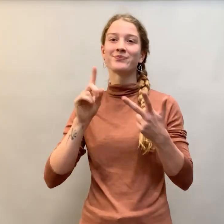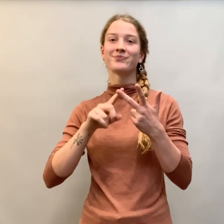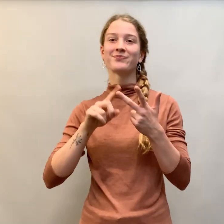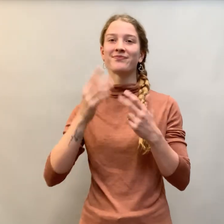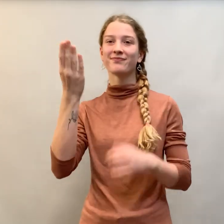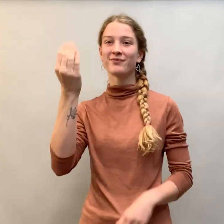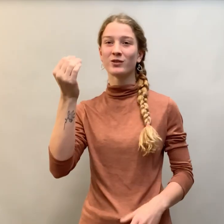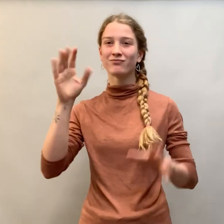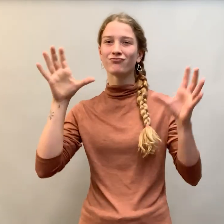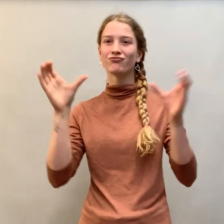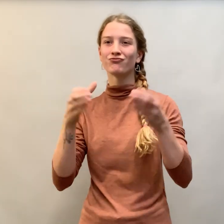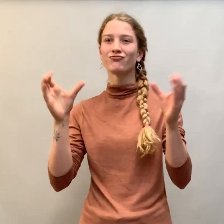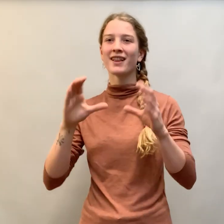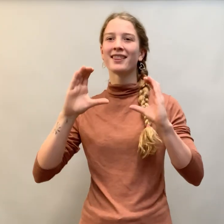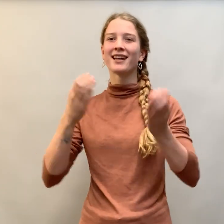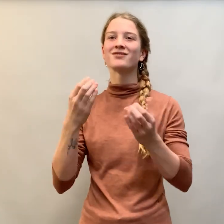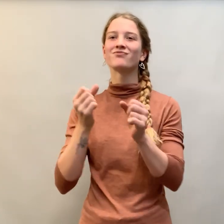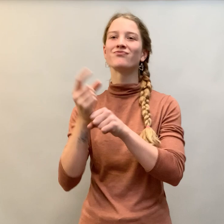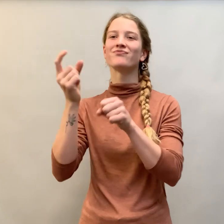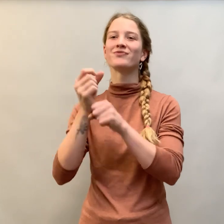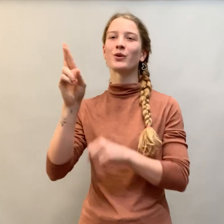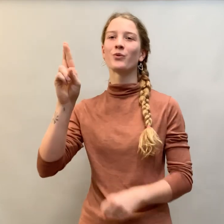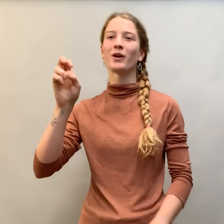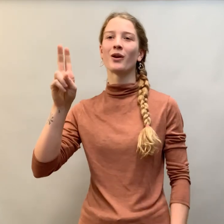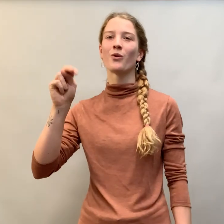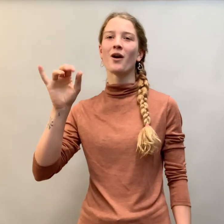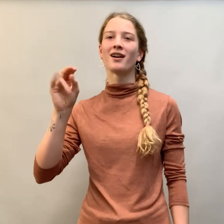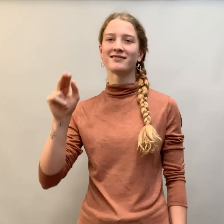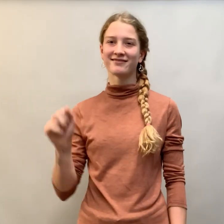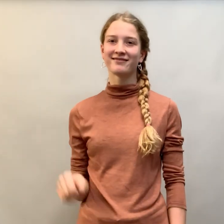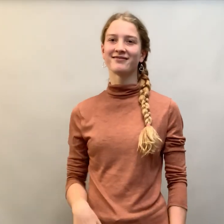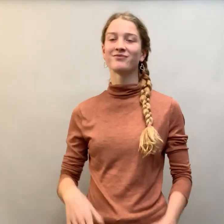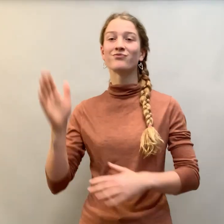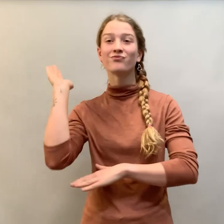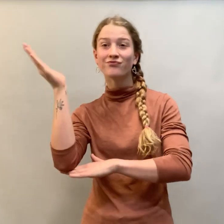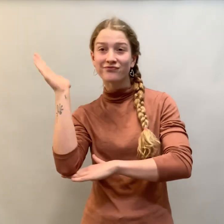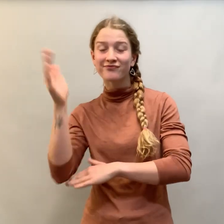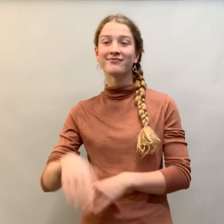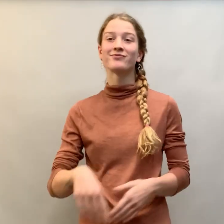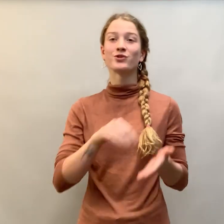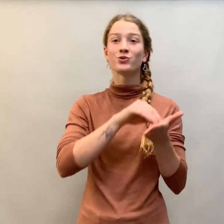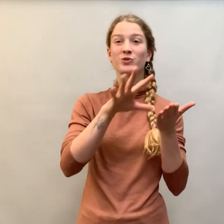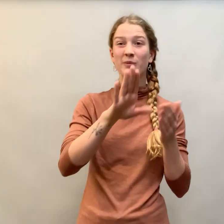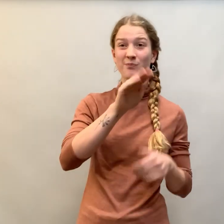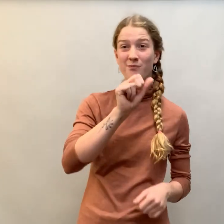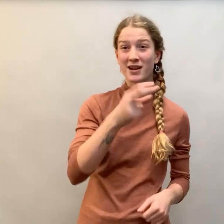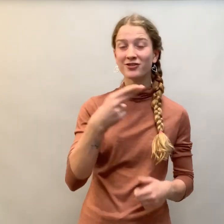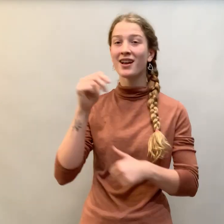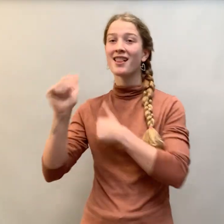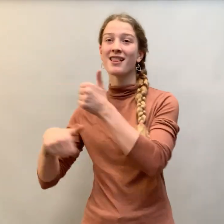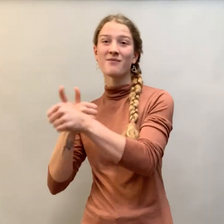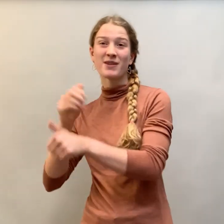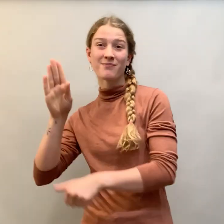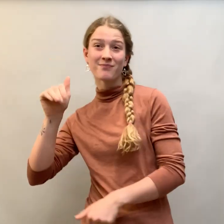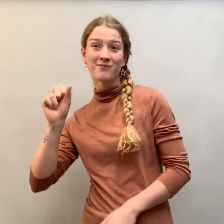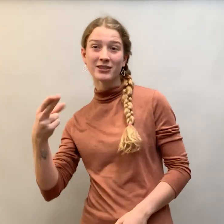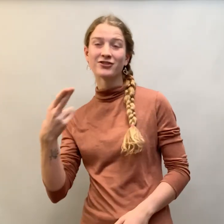14 distinct class reunions, presentations, student and alumni “bashes”,